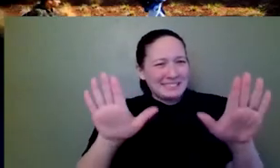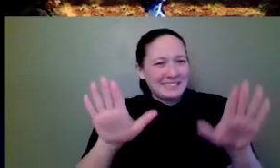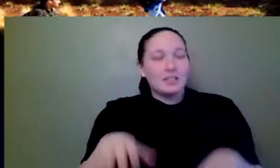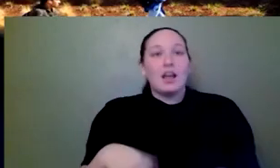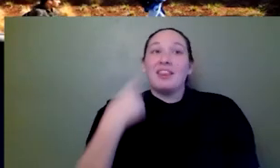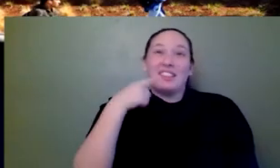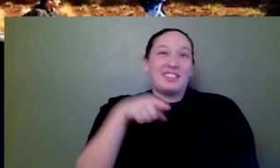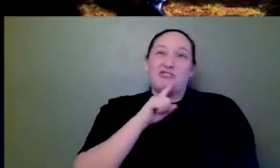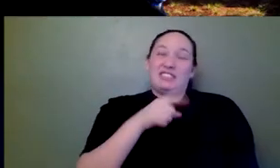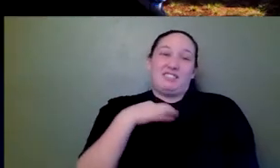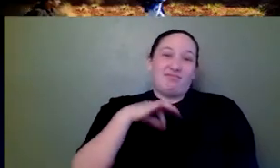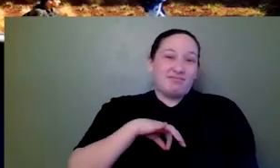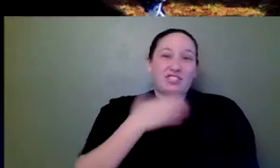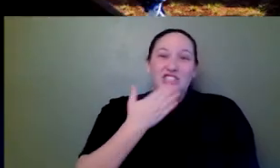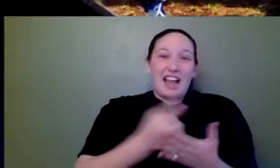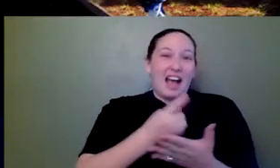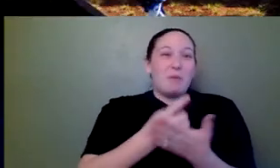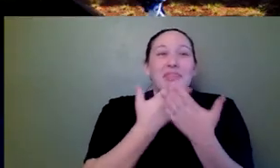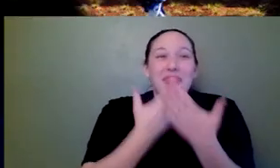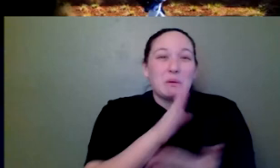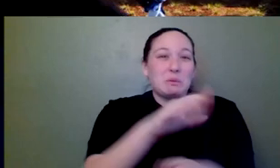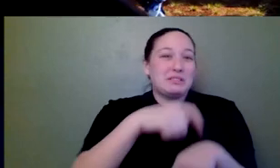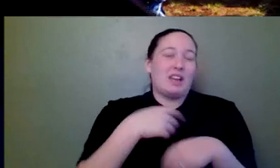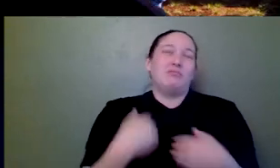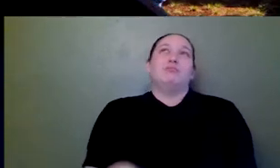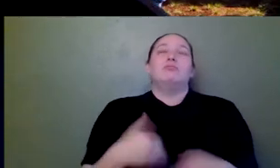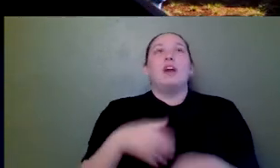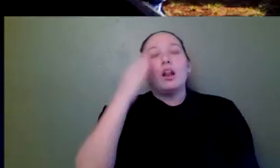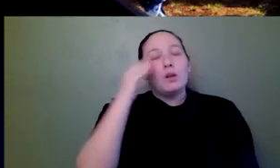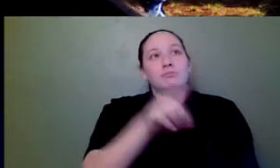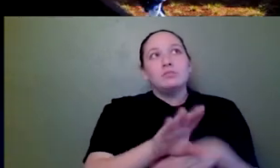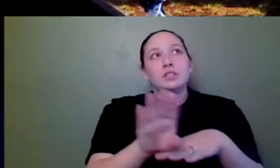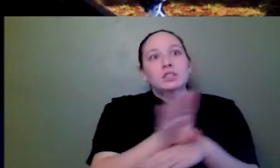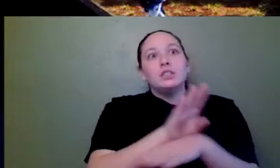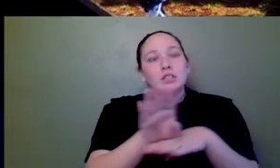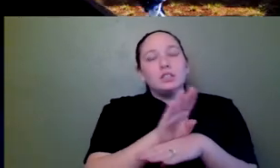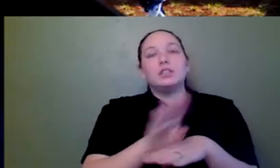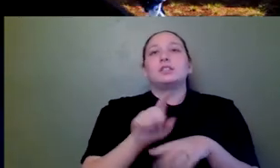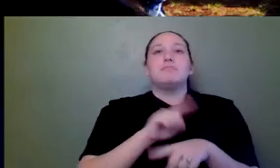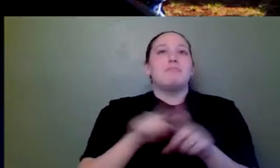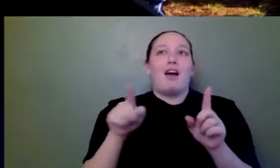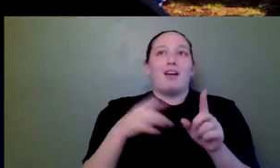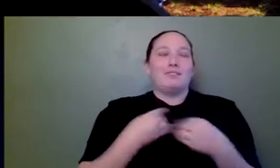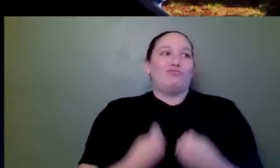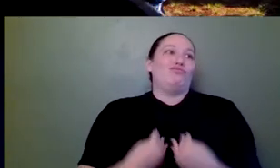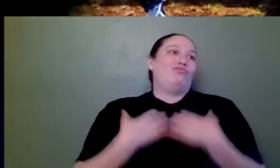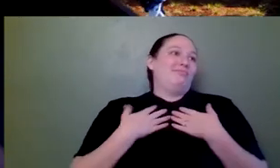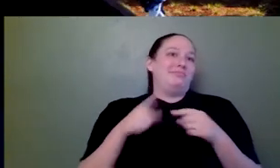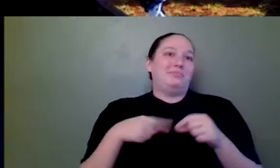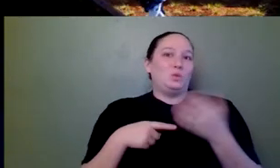you so much for taking the time. We know you are super duper busy. You are inspirational. And it's just amazing to see you grow from where you are,